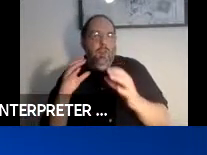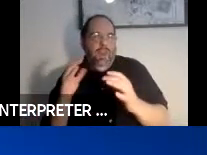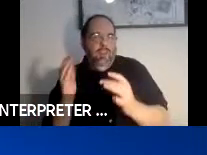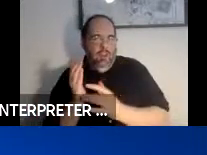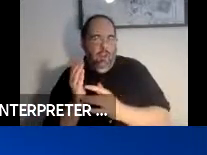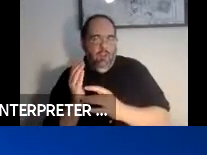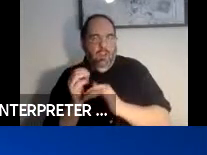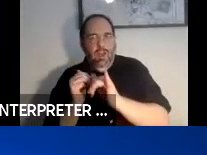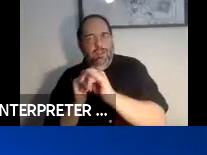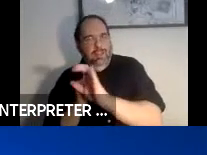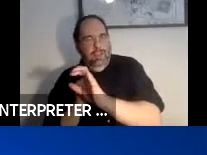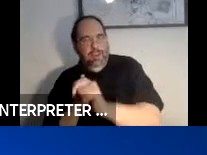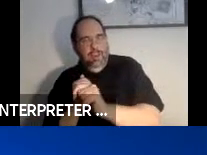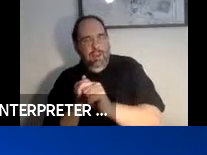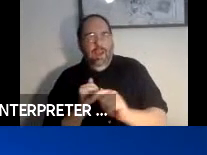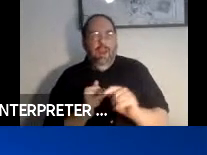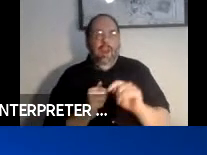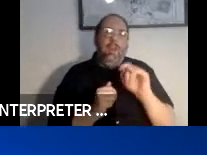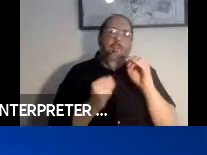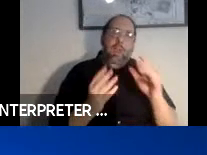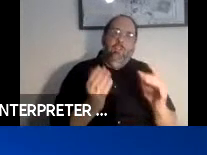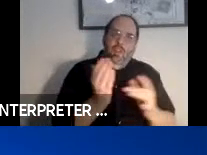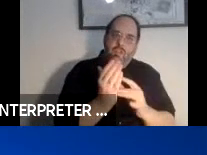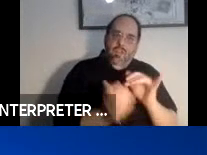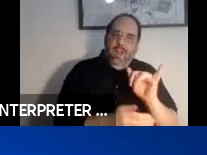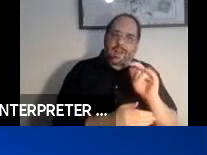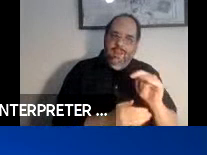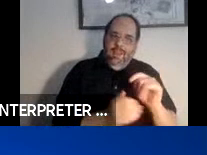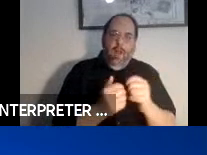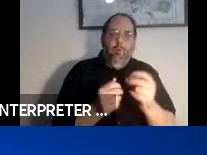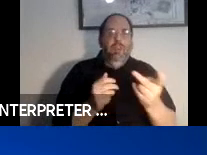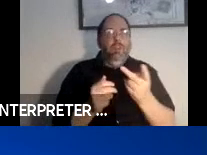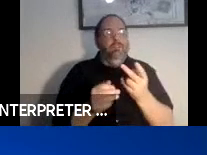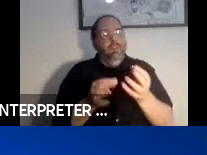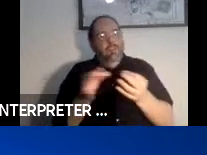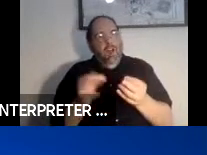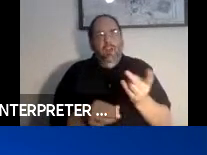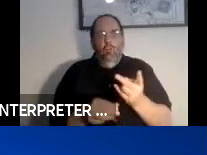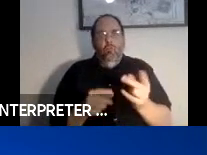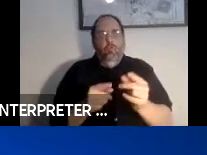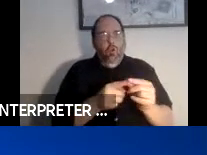and the definition for information technology. So information technology is,